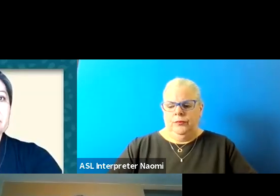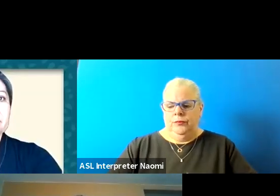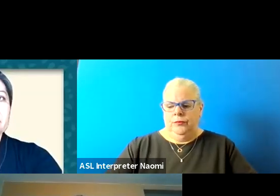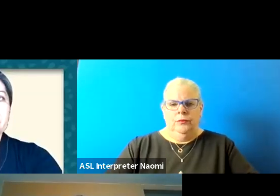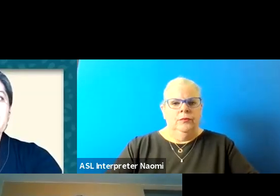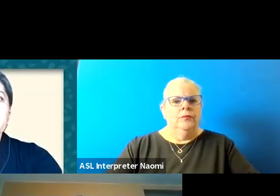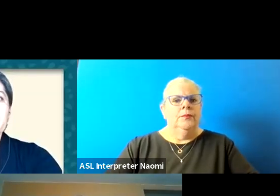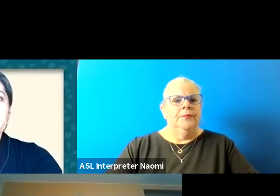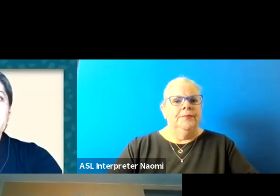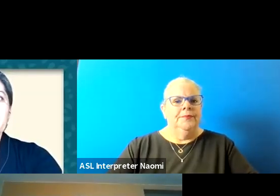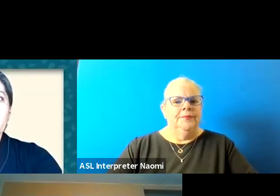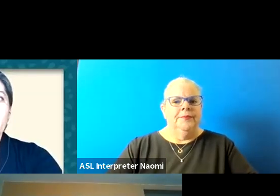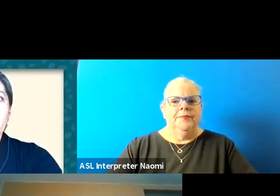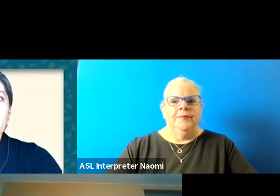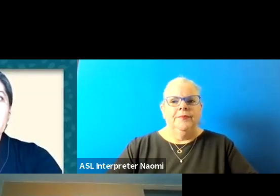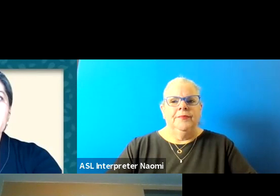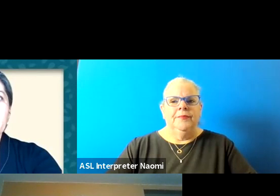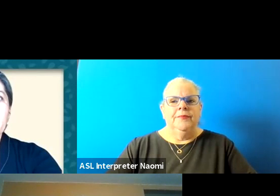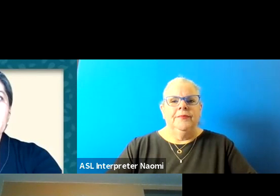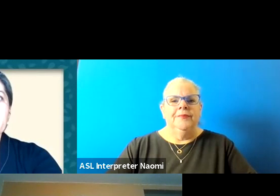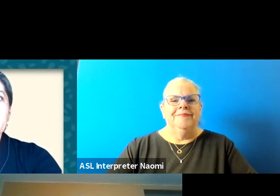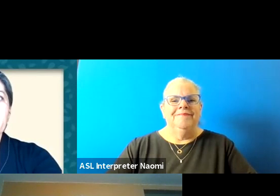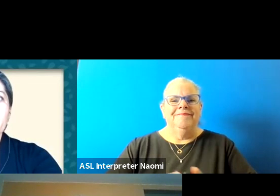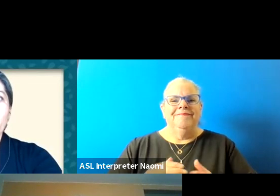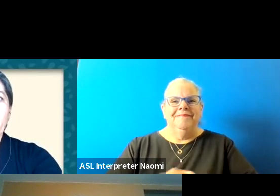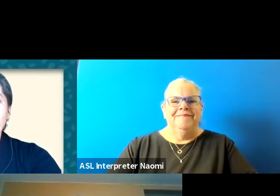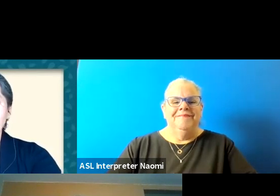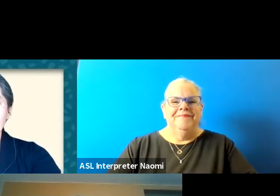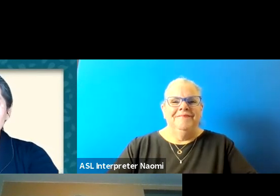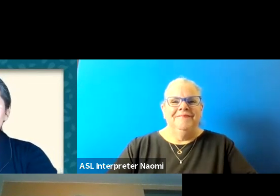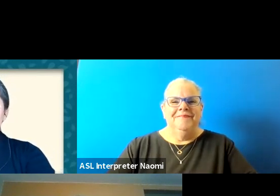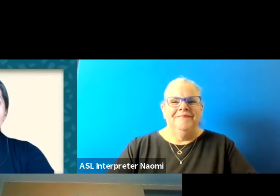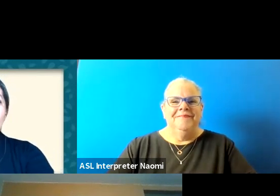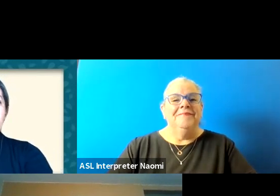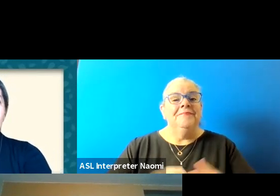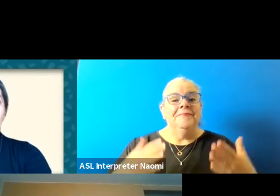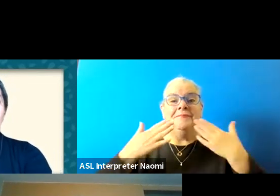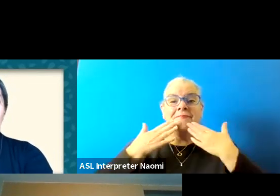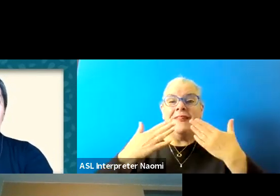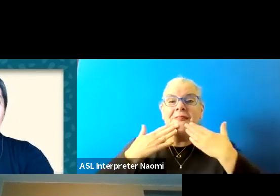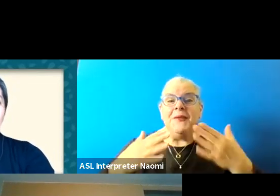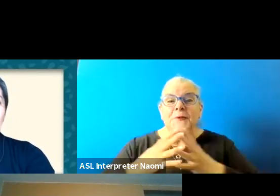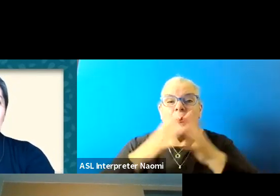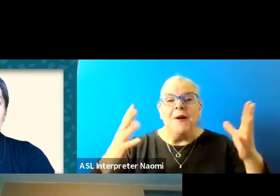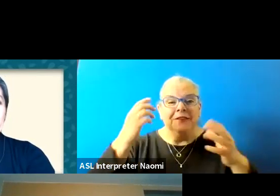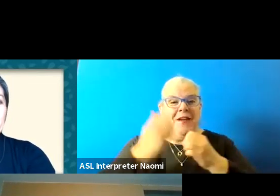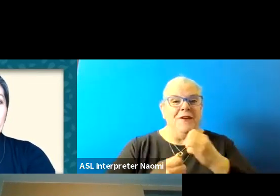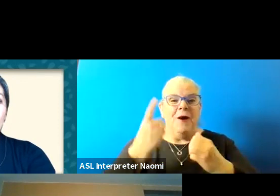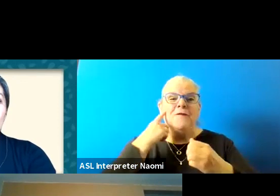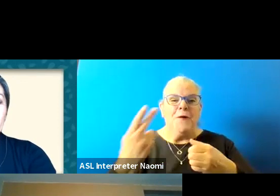We are ready now. All right, fantastic. Well, thank you so much everyone for joining me this morning.